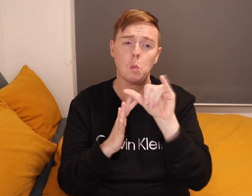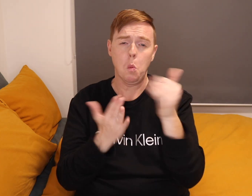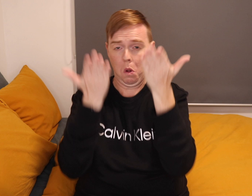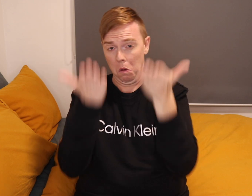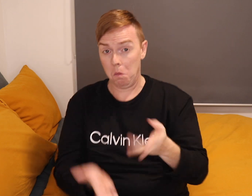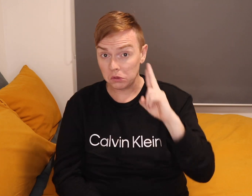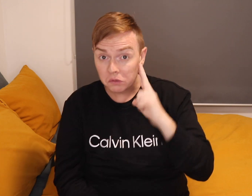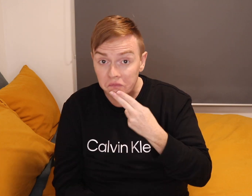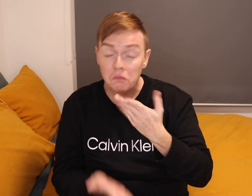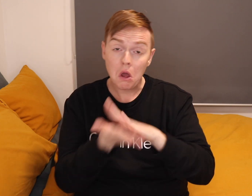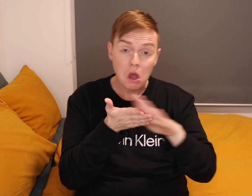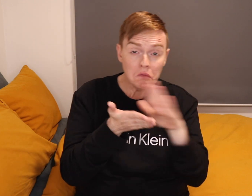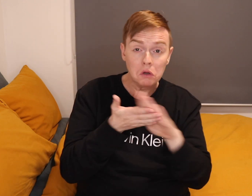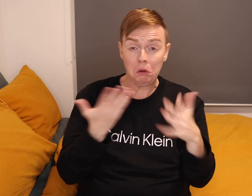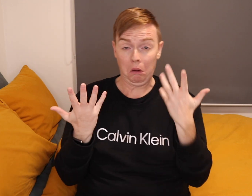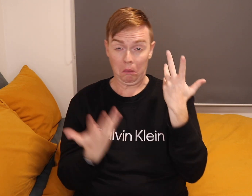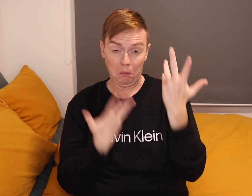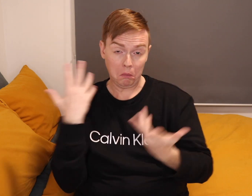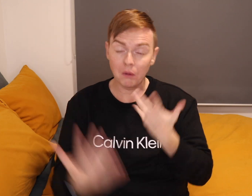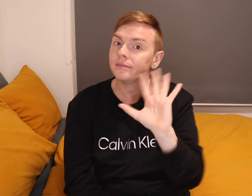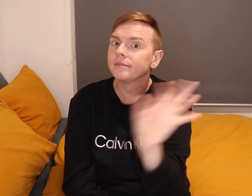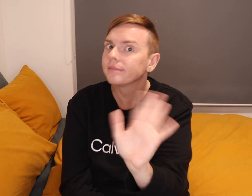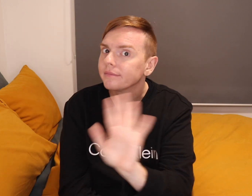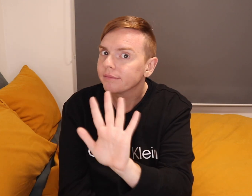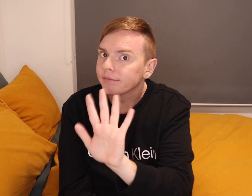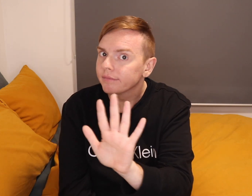or because you're Deaf or Hard of Hearing. No. Don't do that.